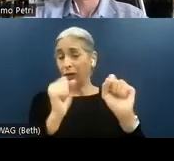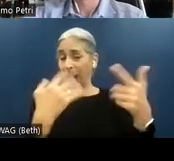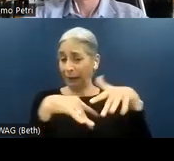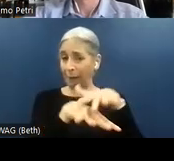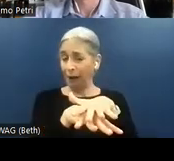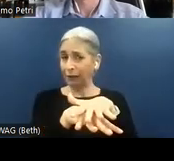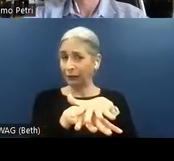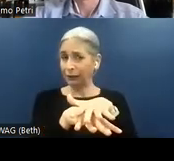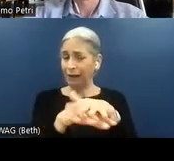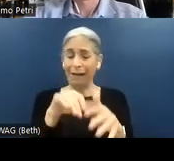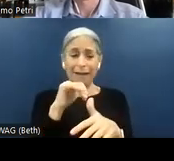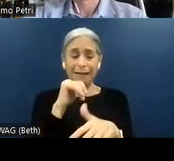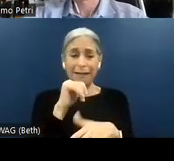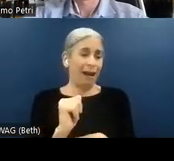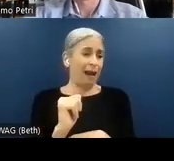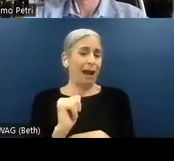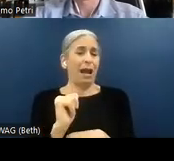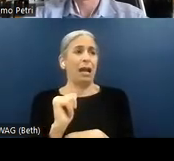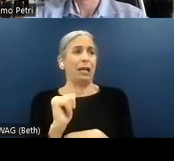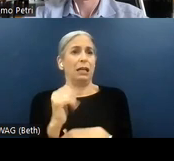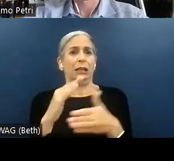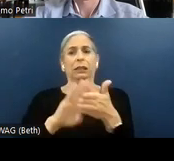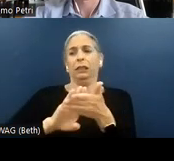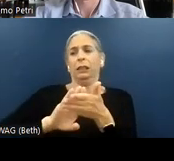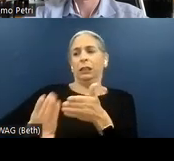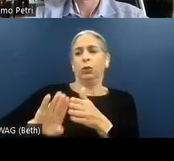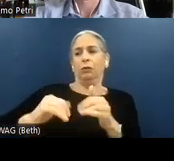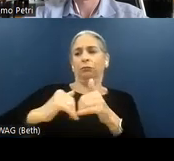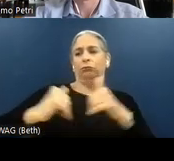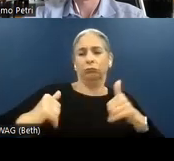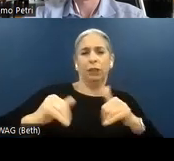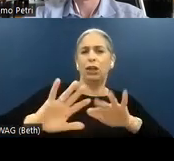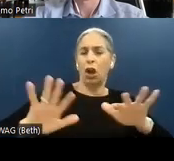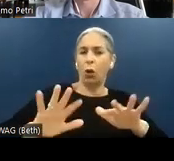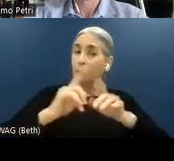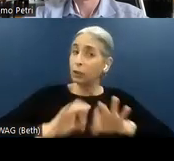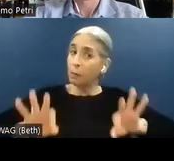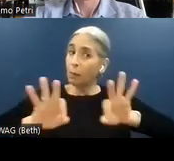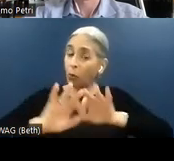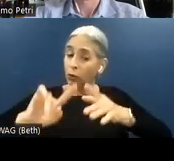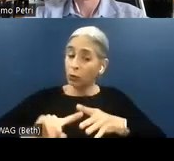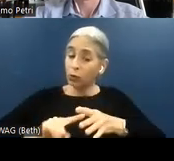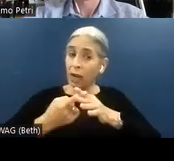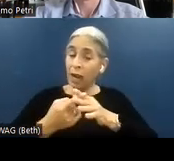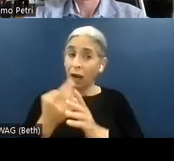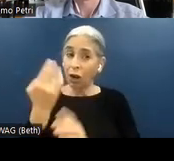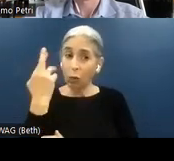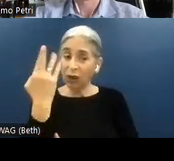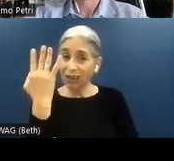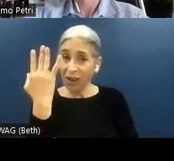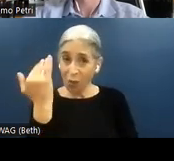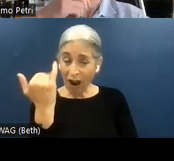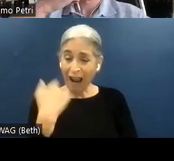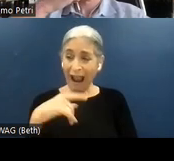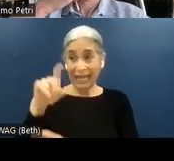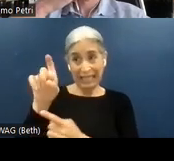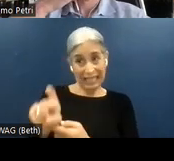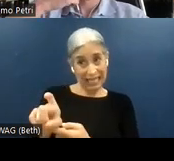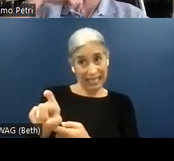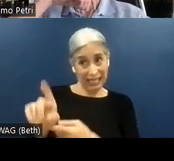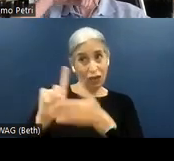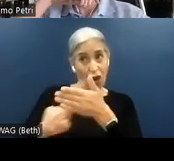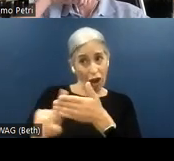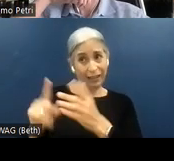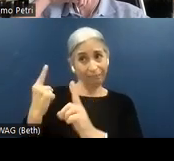not mutually exclusive. But it is important to start with the reason why I need an audit.